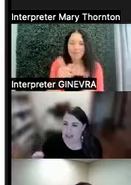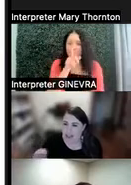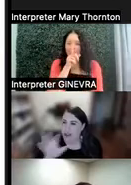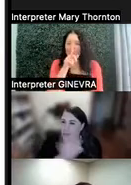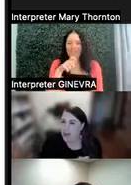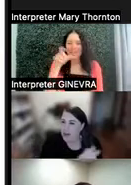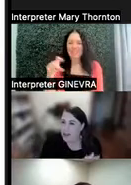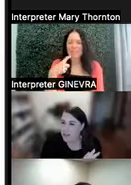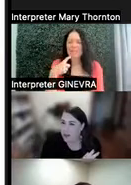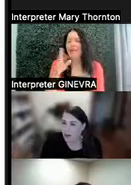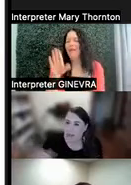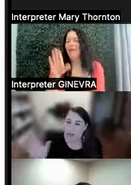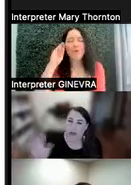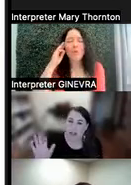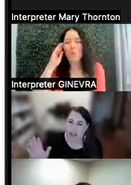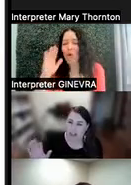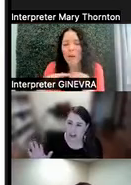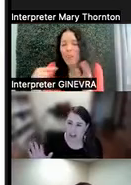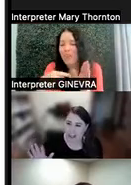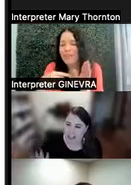don't worry about this part-- only read this part.